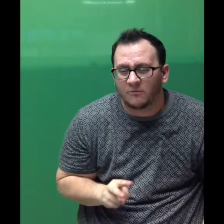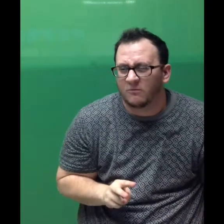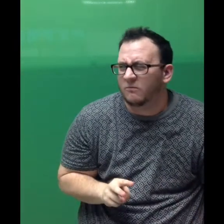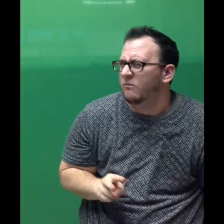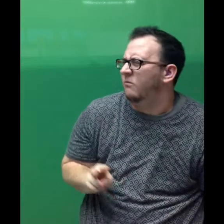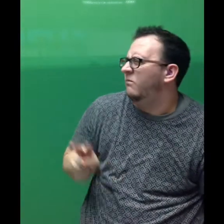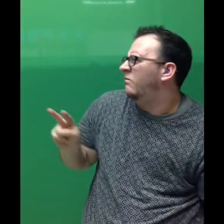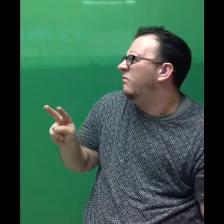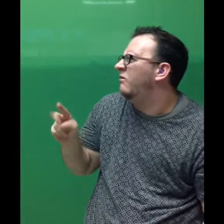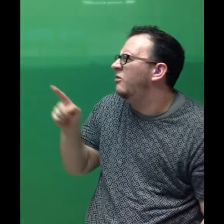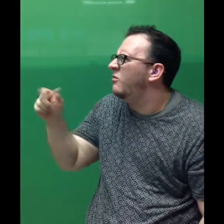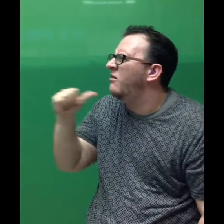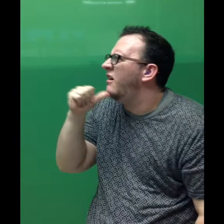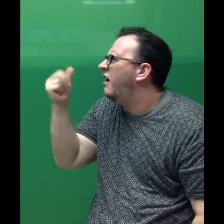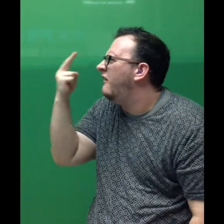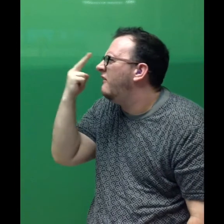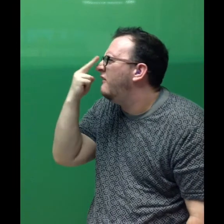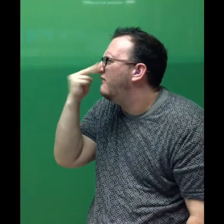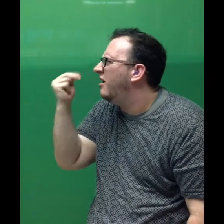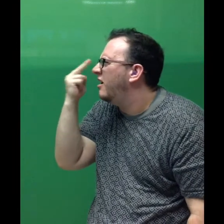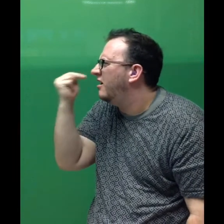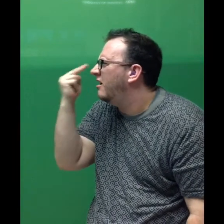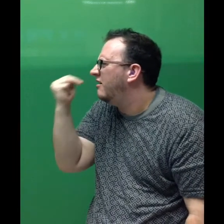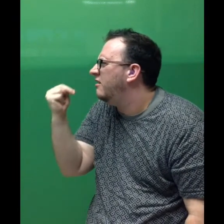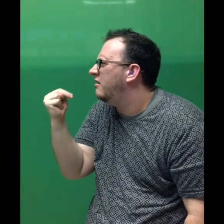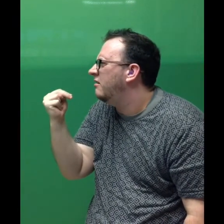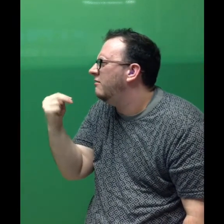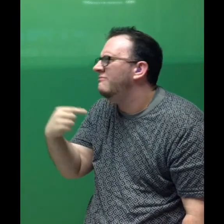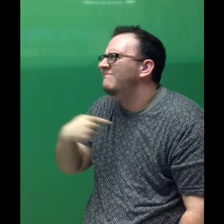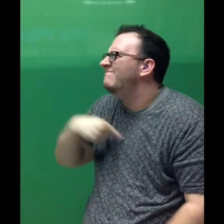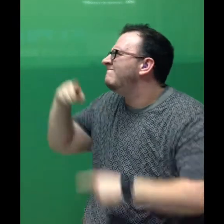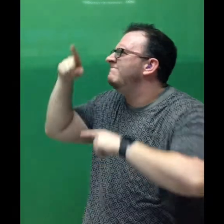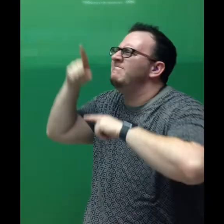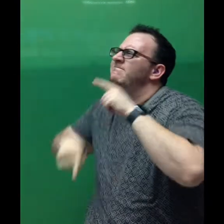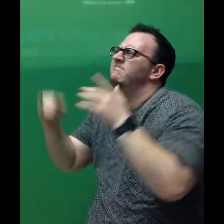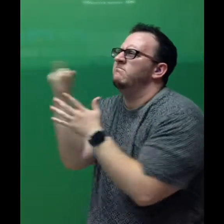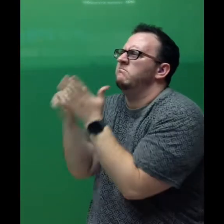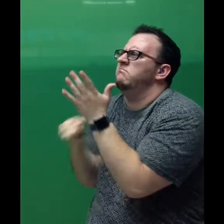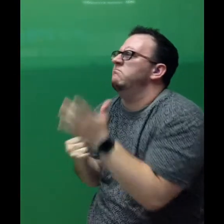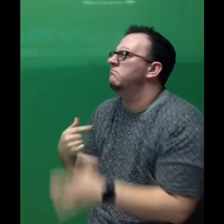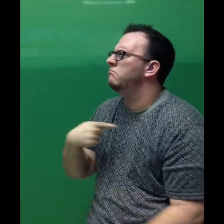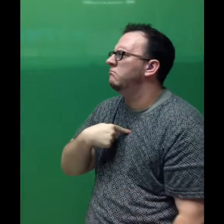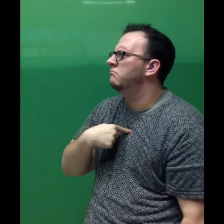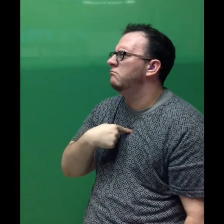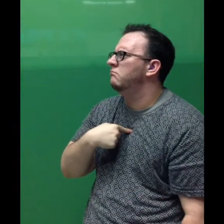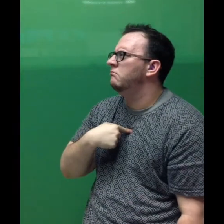"Very funny!" said Vashti. "I just CAN'T draw!"